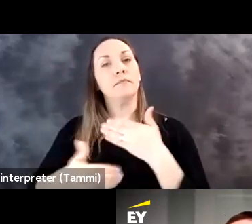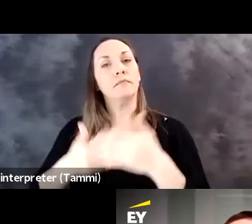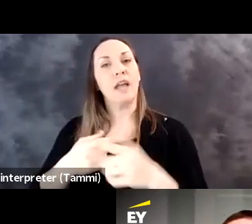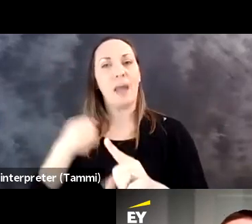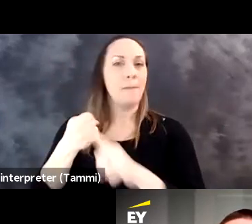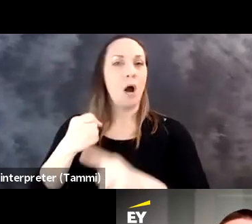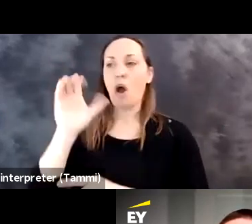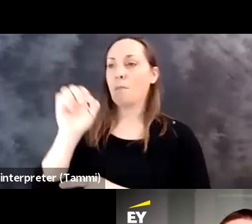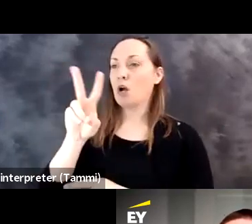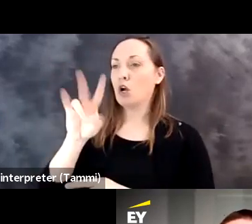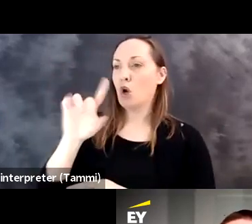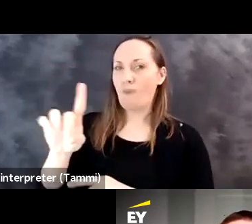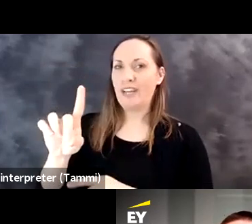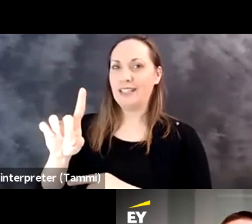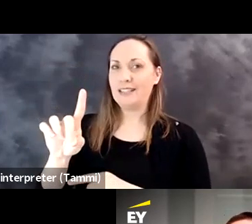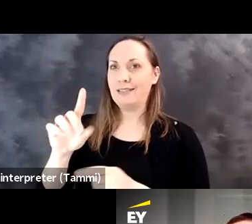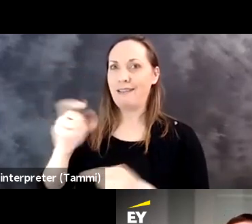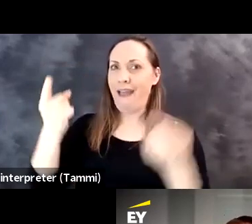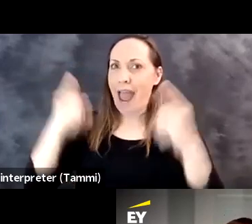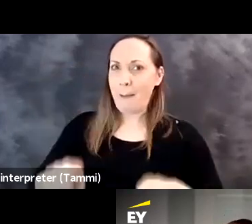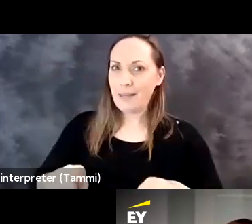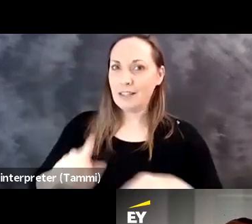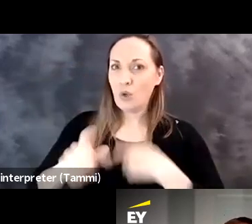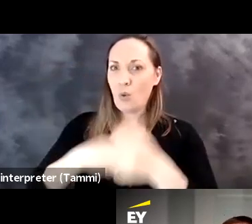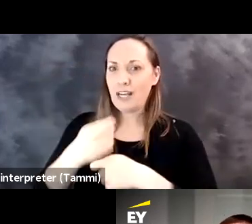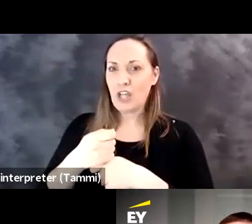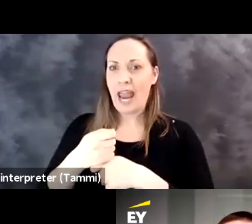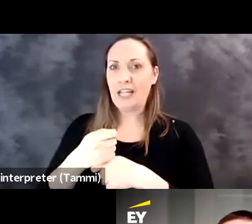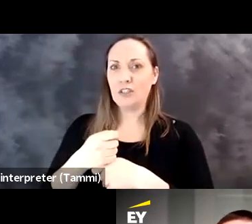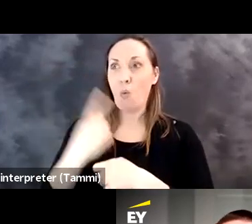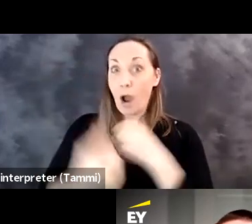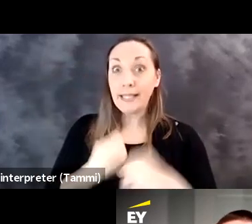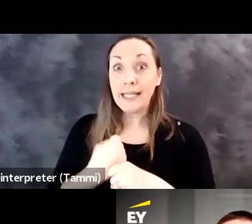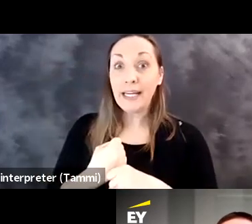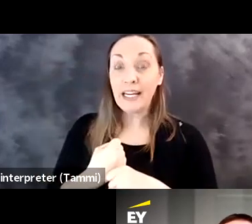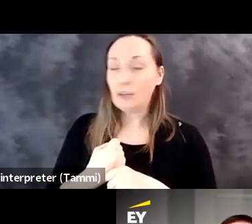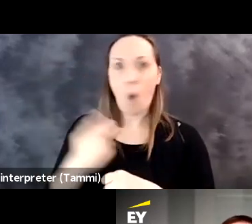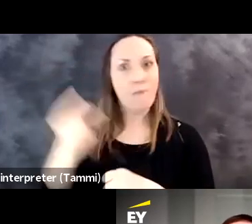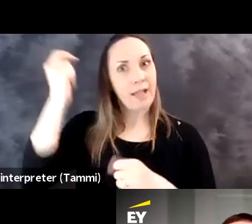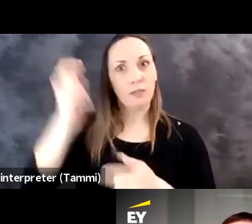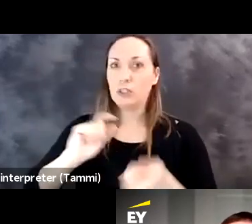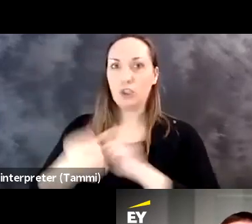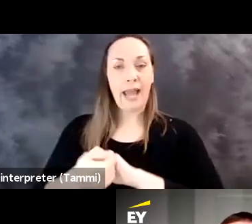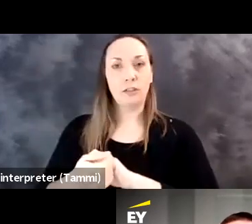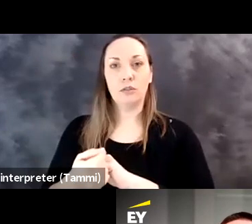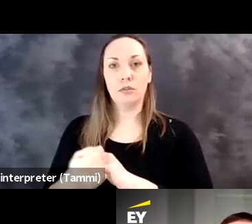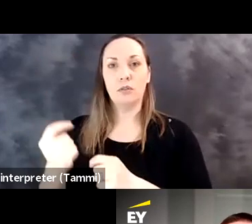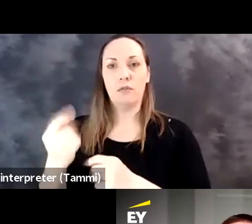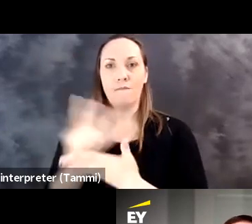to do it slowly, pace ourselves. Covid comes, we changed it from 365 days